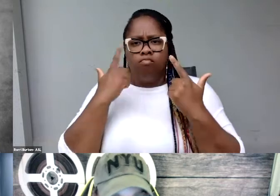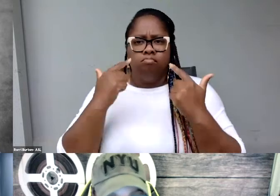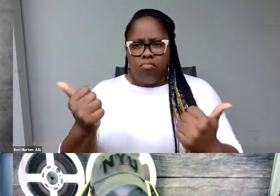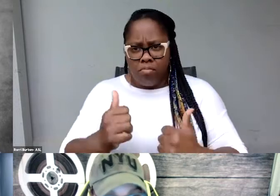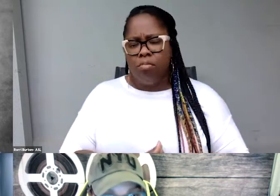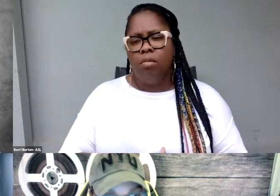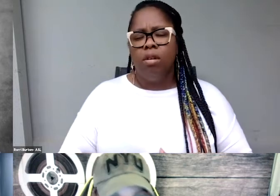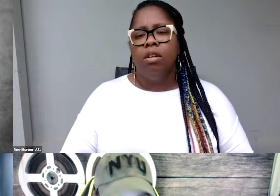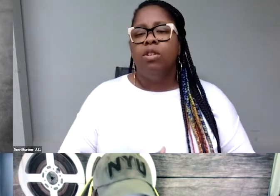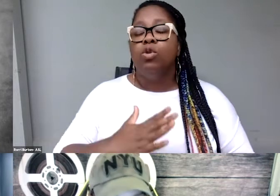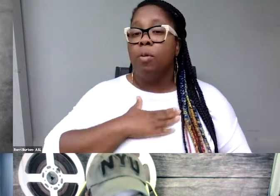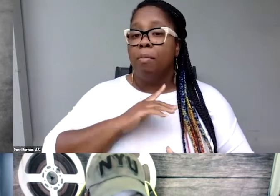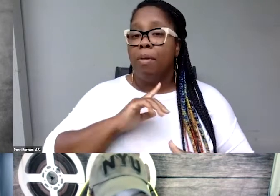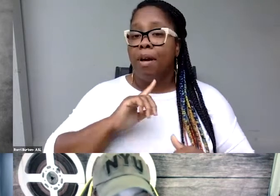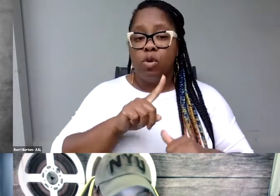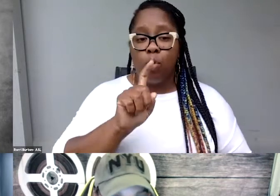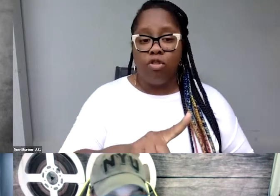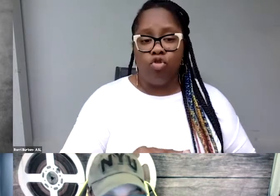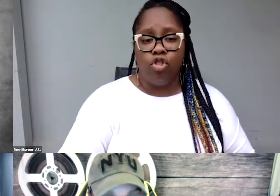So my first question for both of you is,